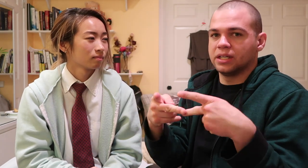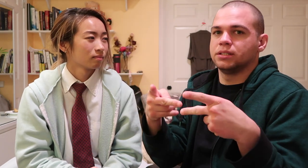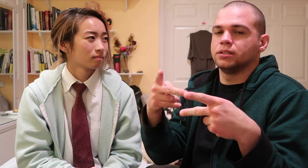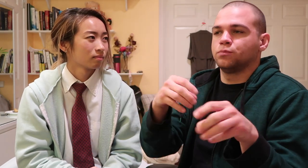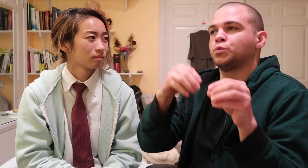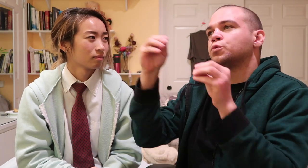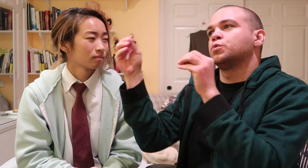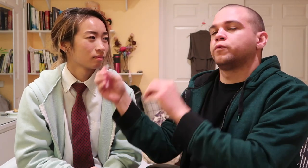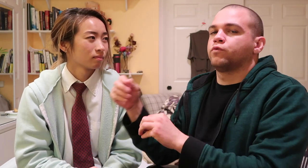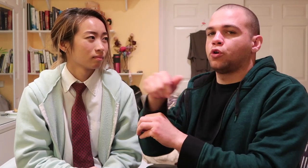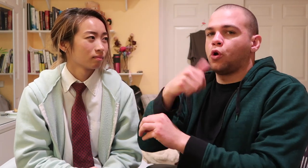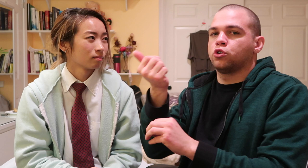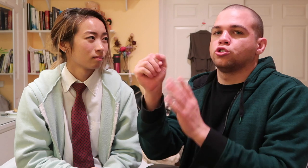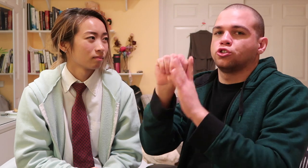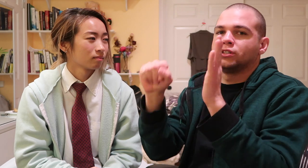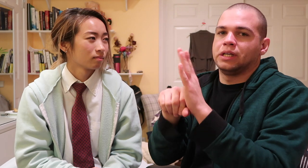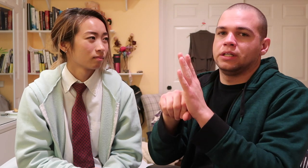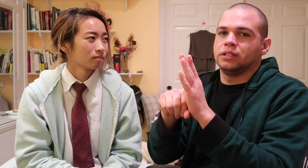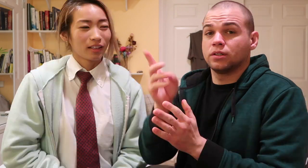he just left this place to move to another state